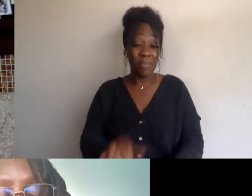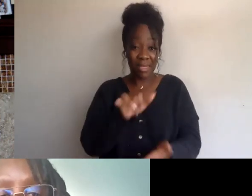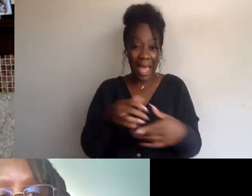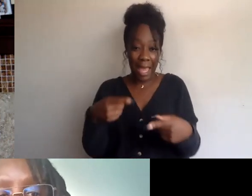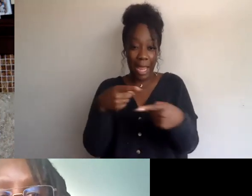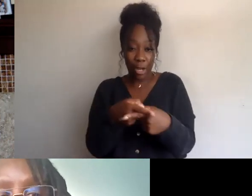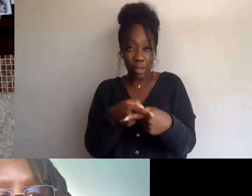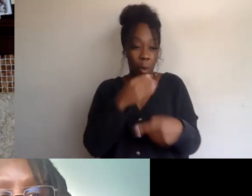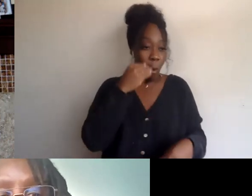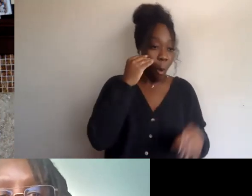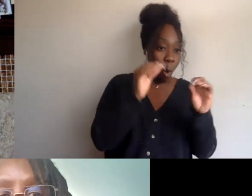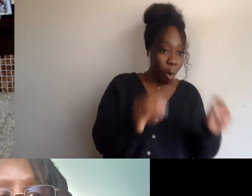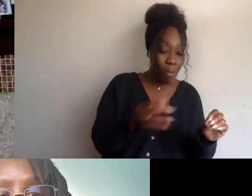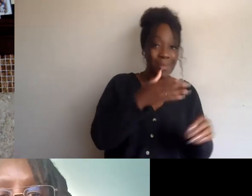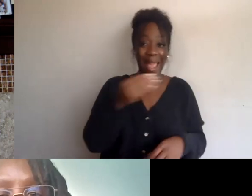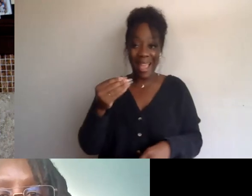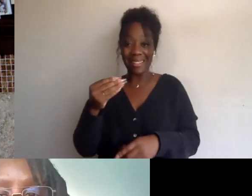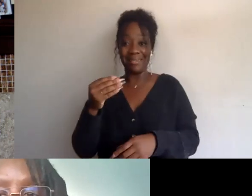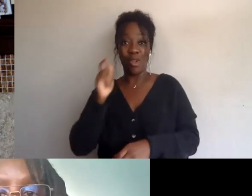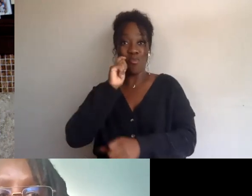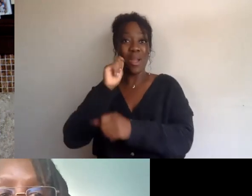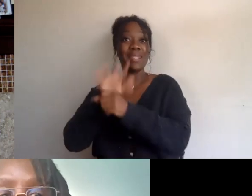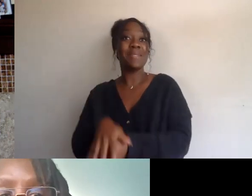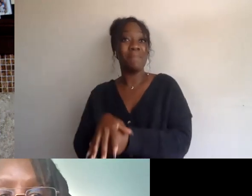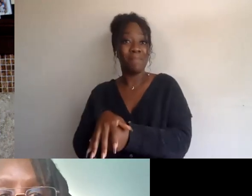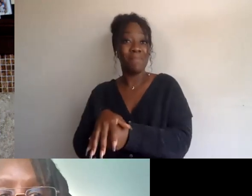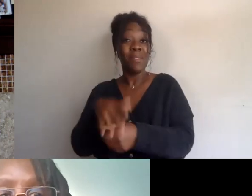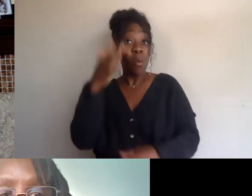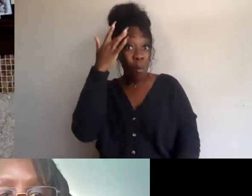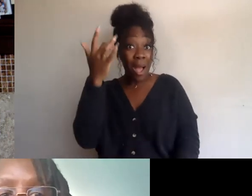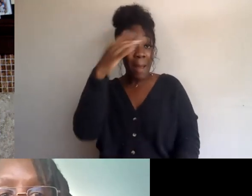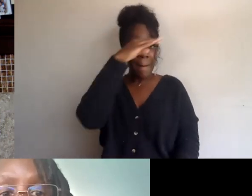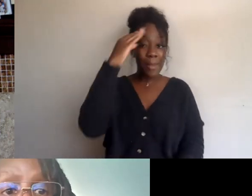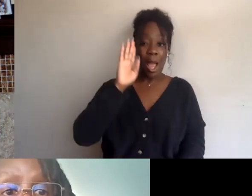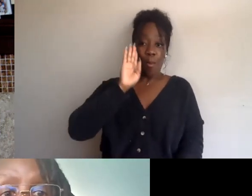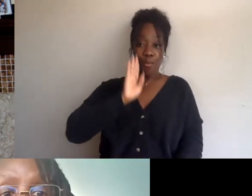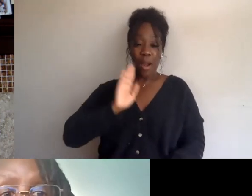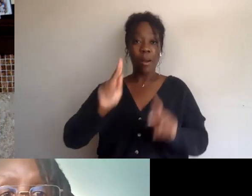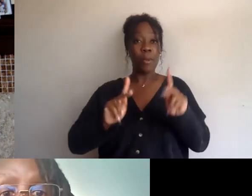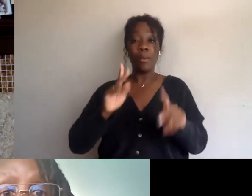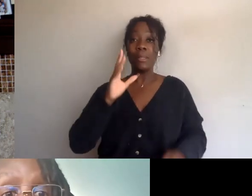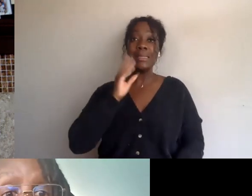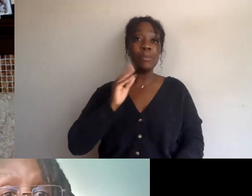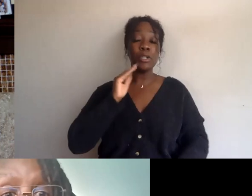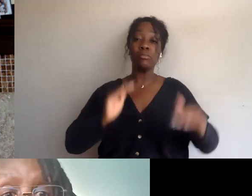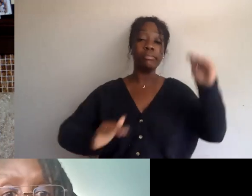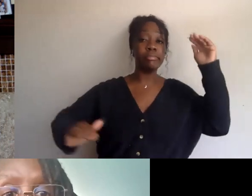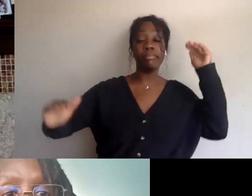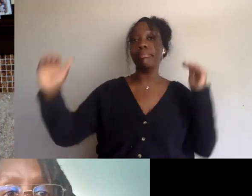Black and brown people experience homelessness, a disproportional rate to their representation in the population,